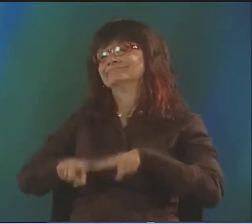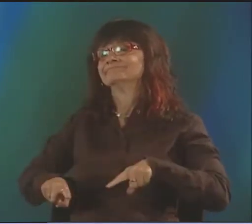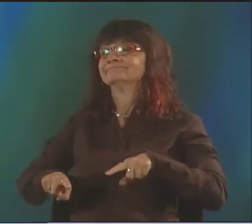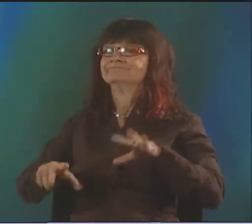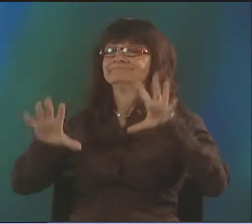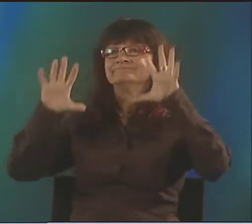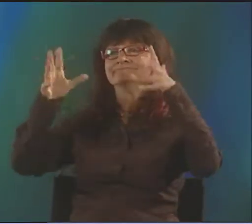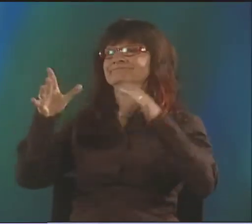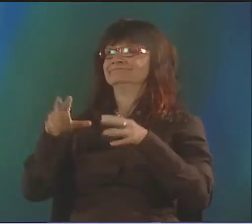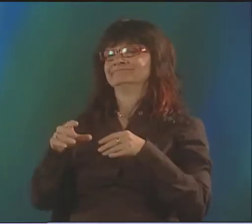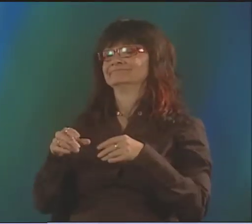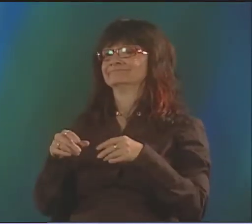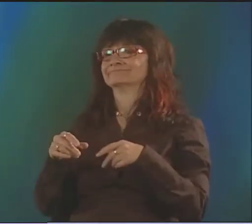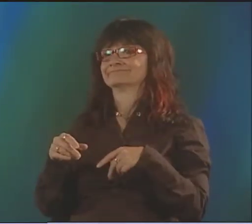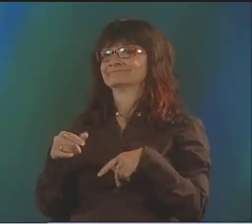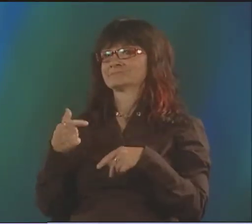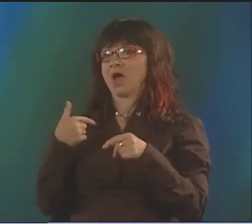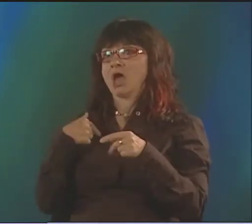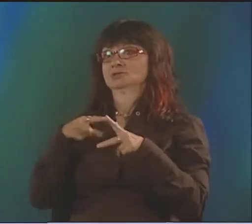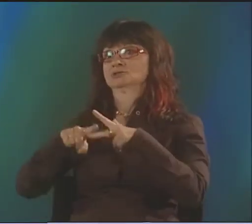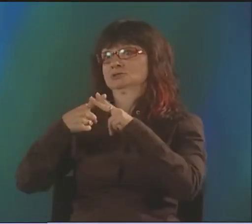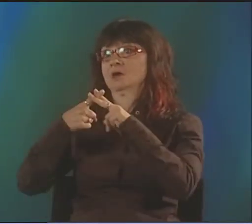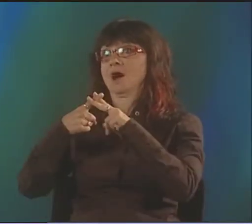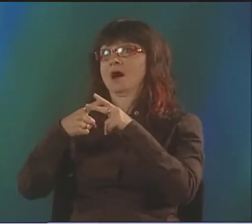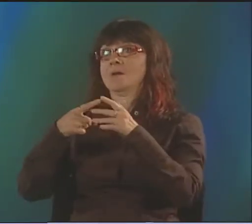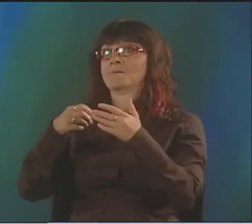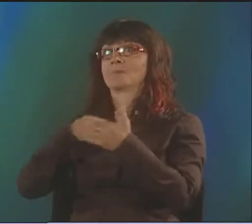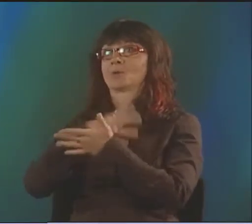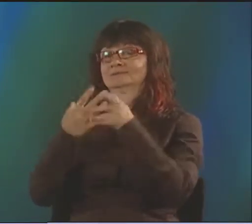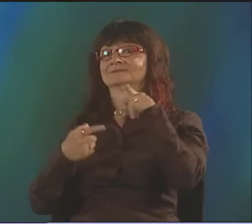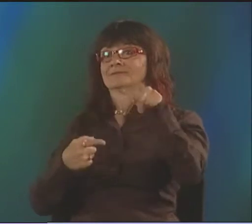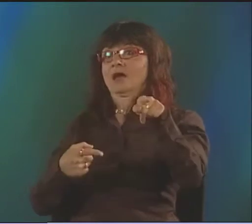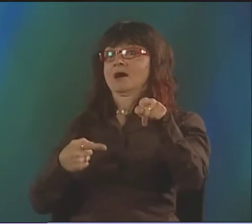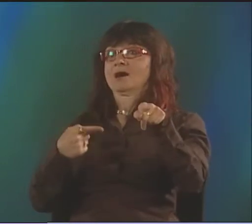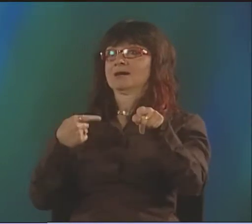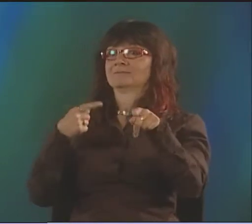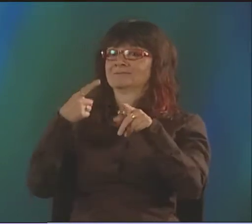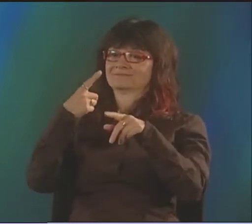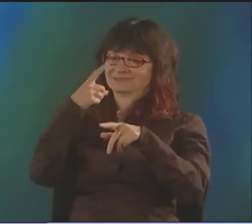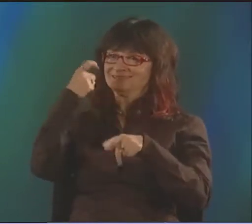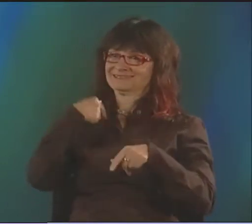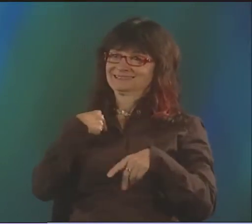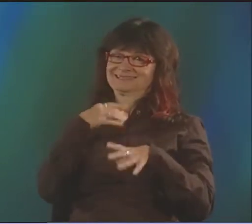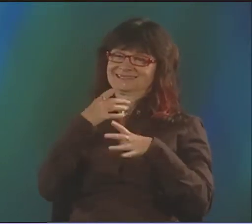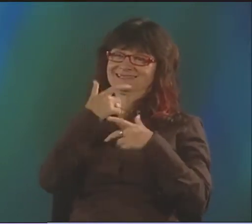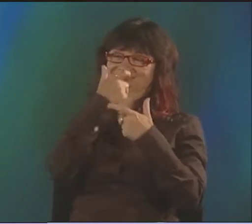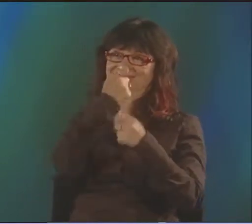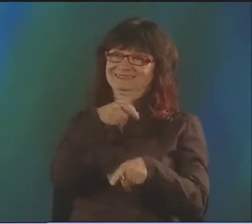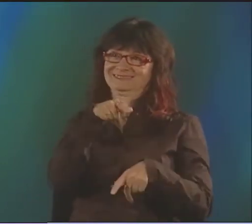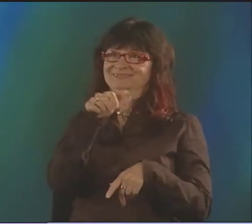ALL DIFFERENT SORTS OF GENRES OF LITERATURE AND SIGN LANGUAGE. I STARTED OUT WITH POETRY